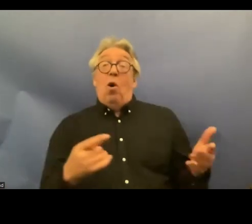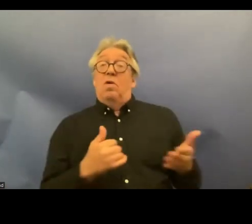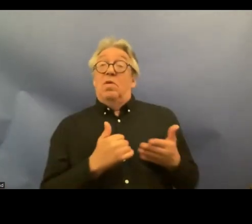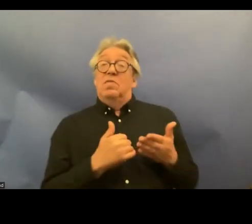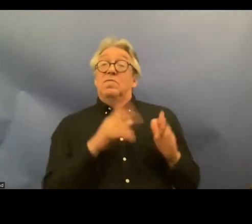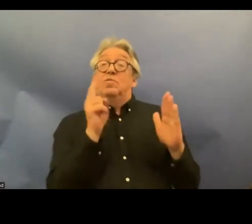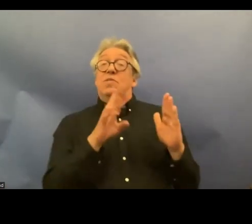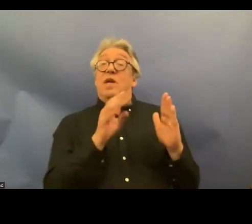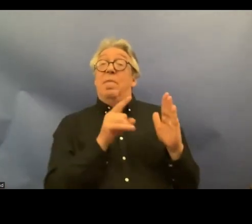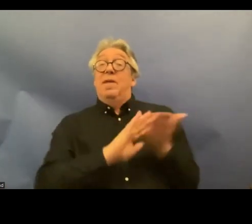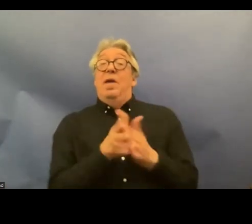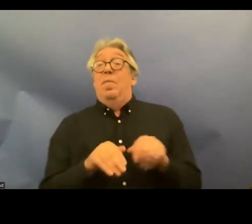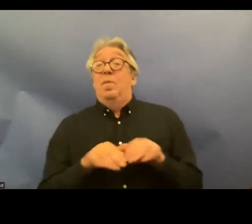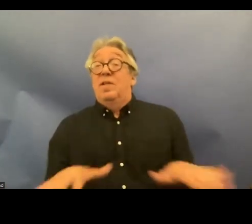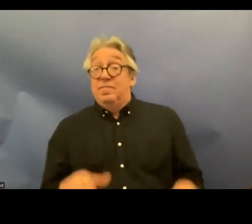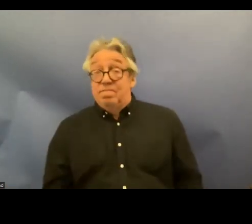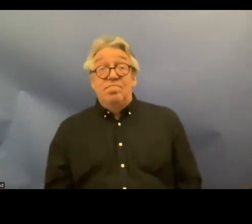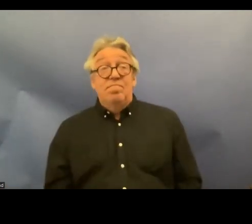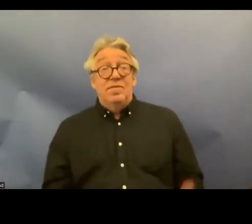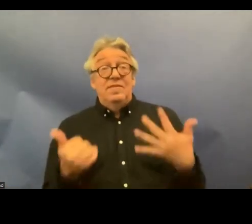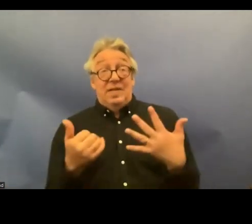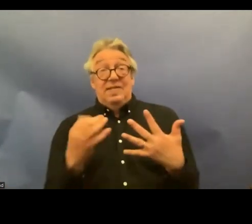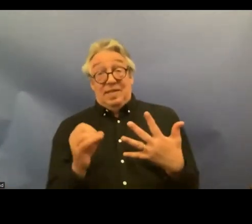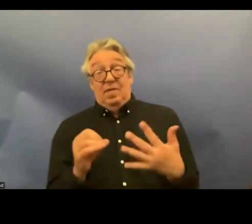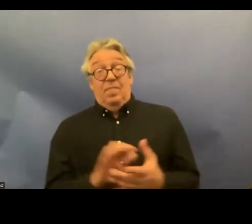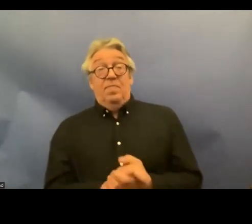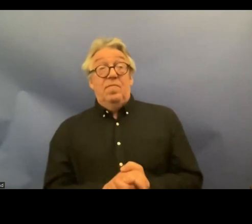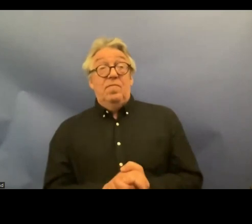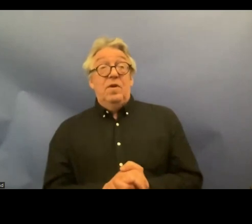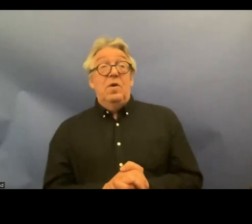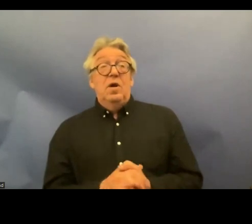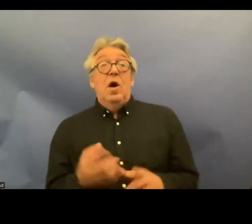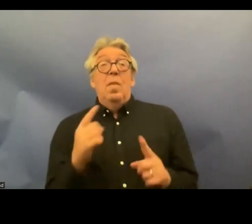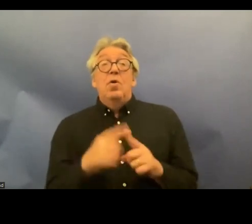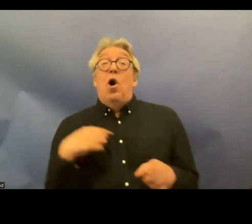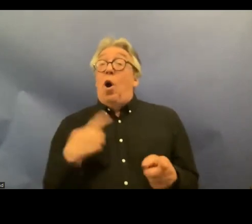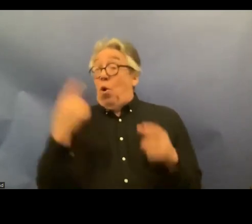crpd and also an agreement on on the government cooperation states that the